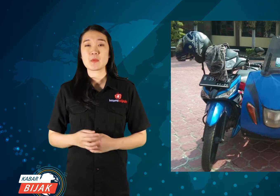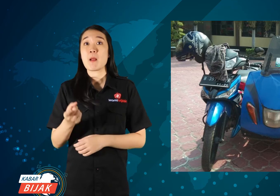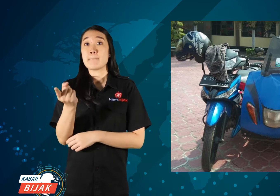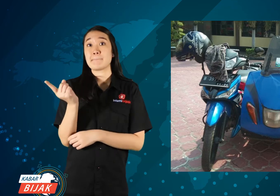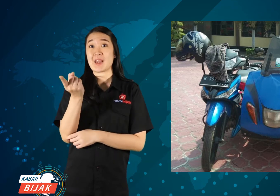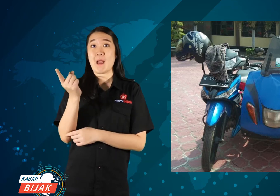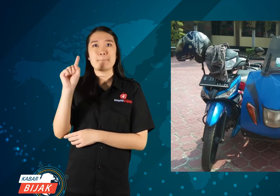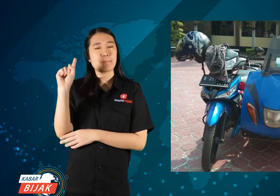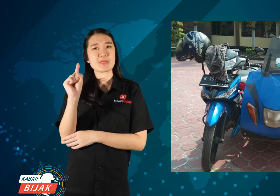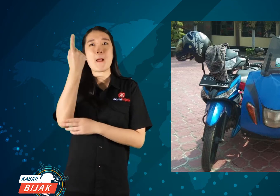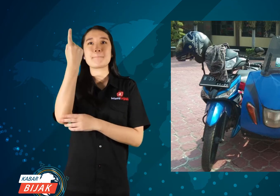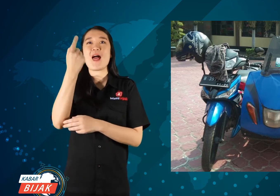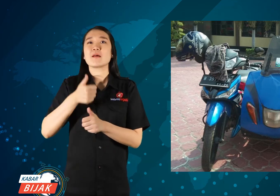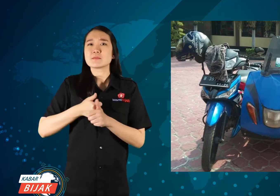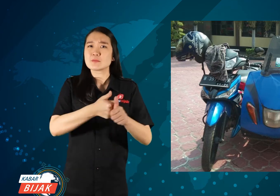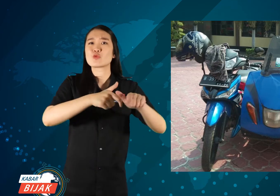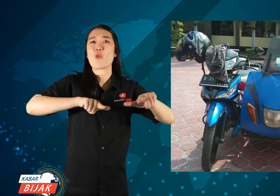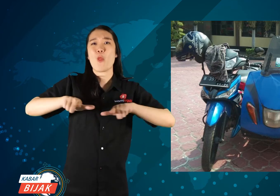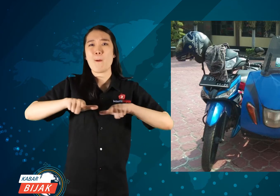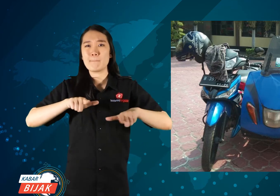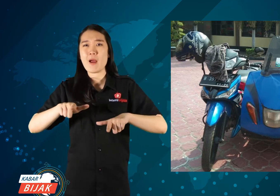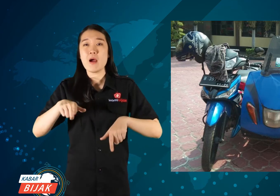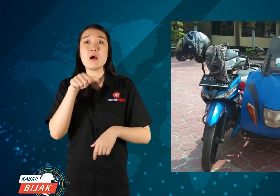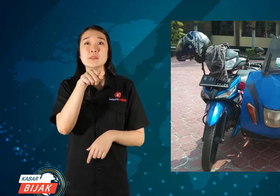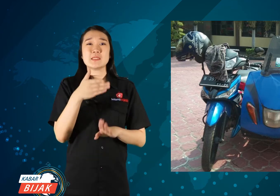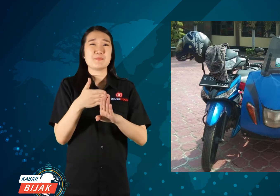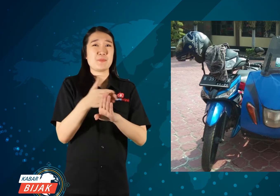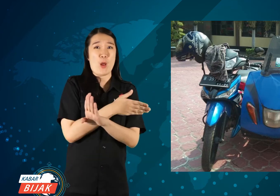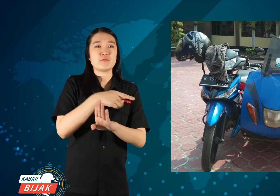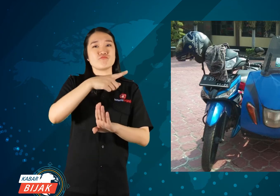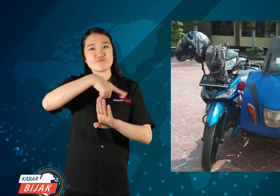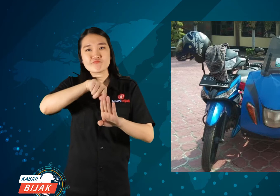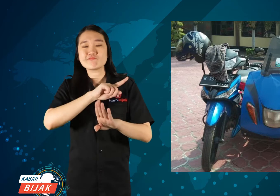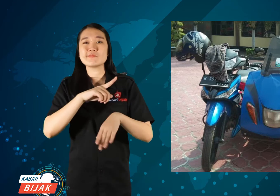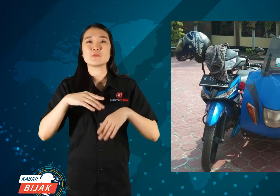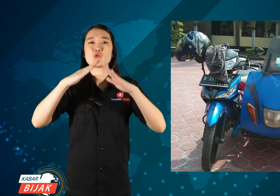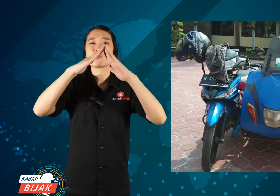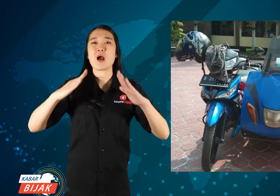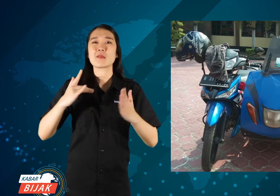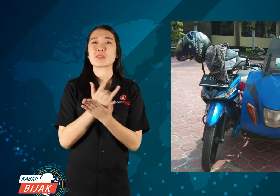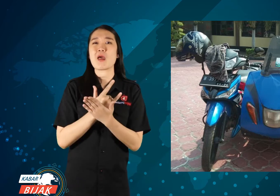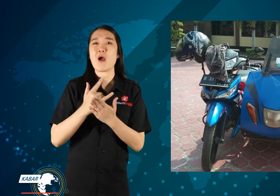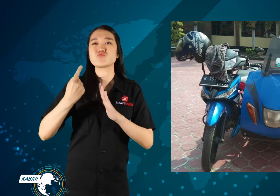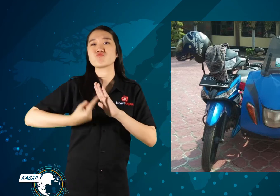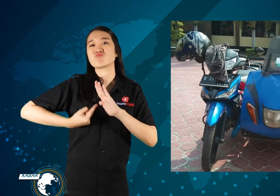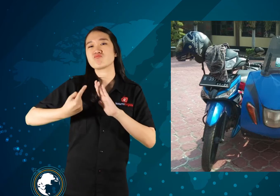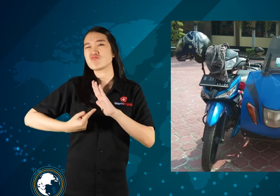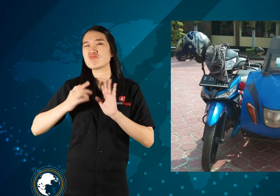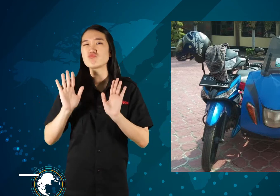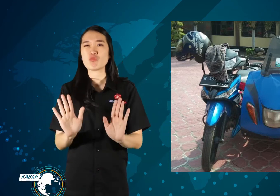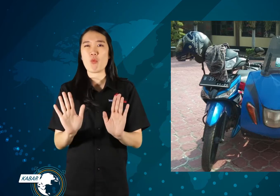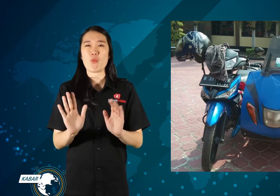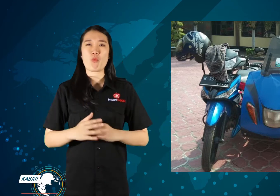They took part in the competition for the first time. Previously just stayed at home.